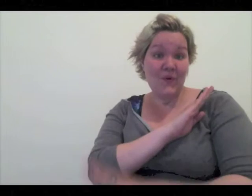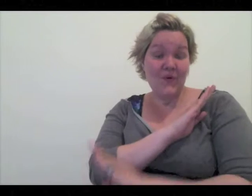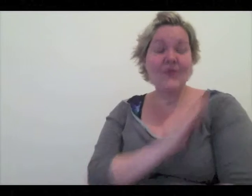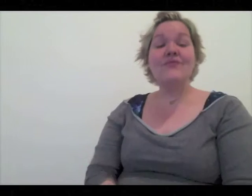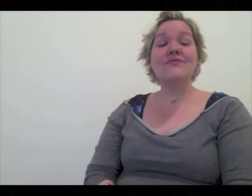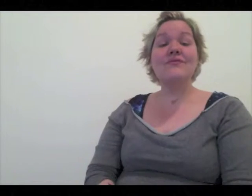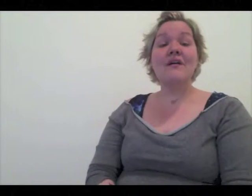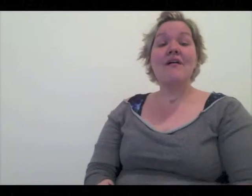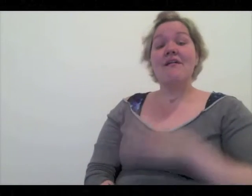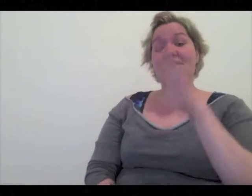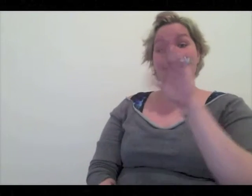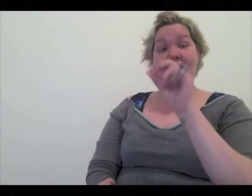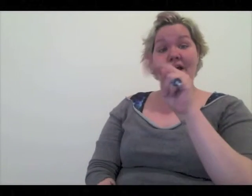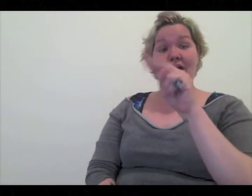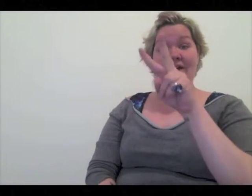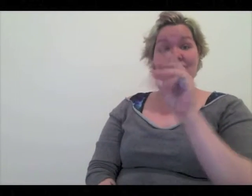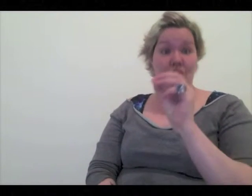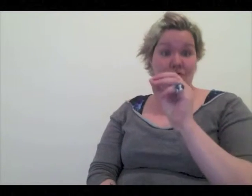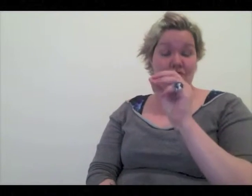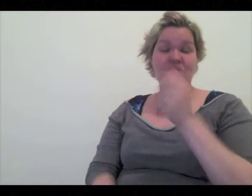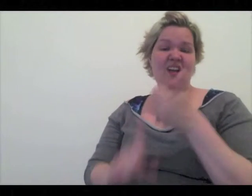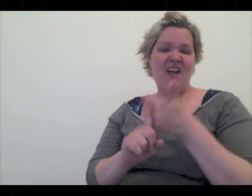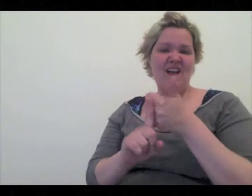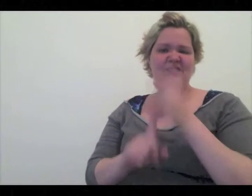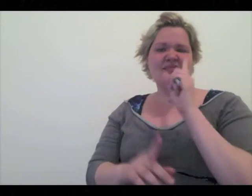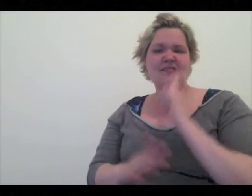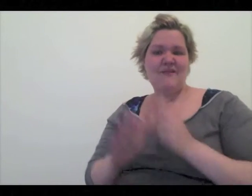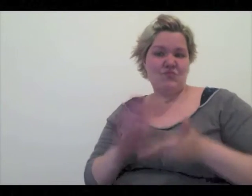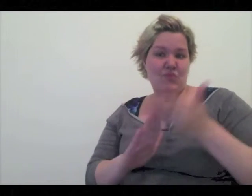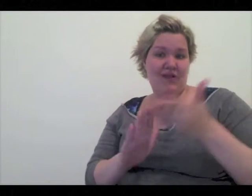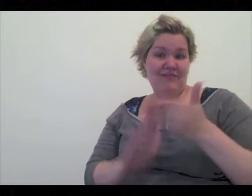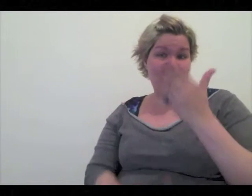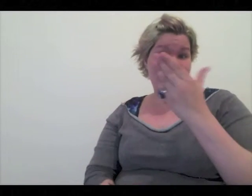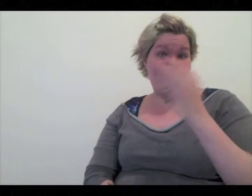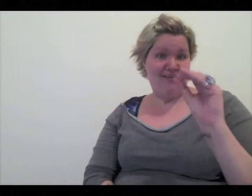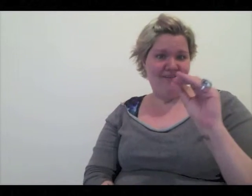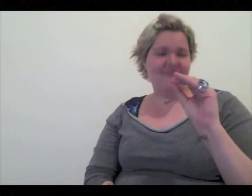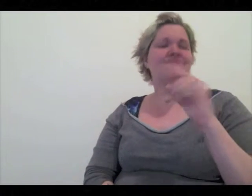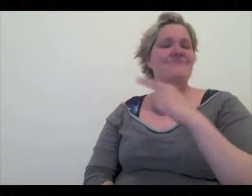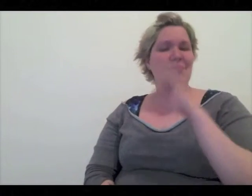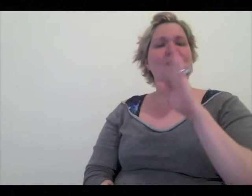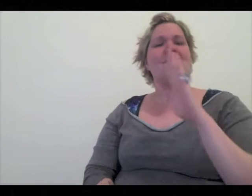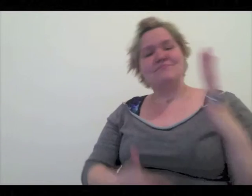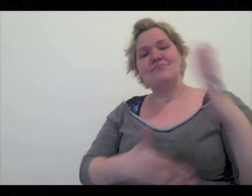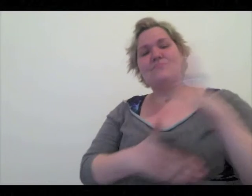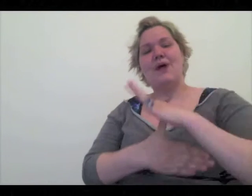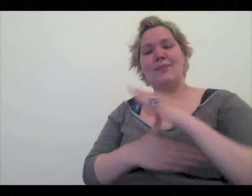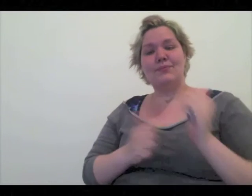CONVO – a Deaf-run company is going to be the primary provider